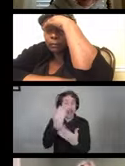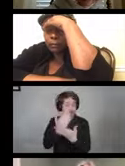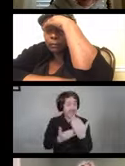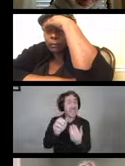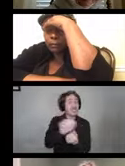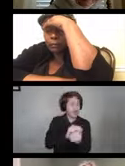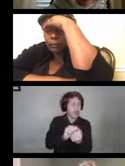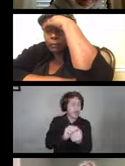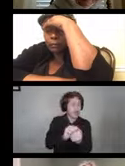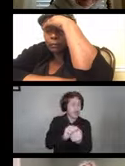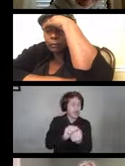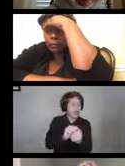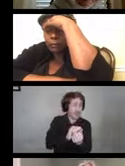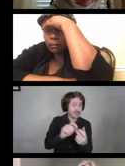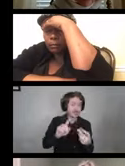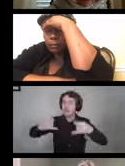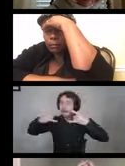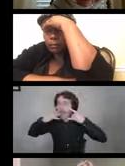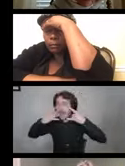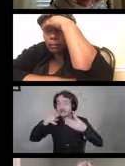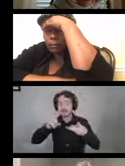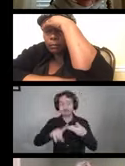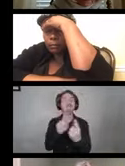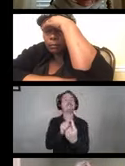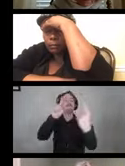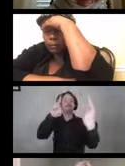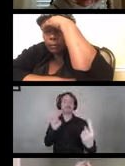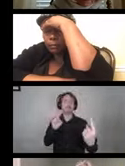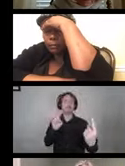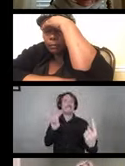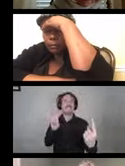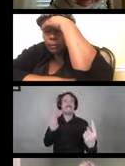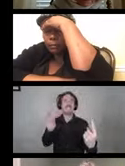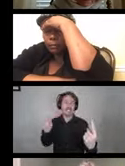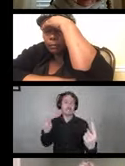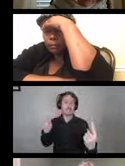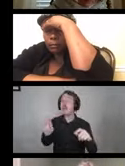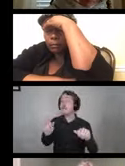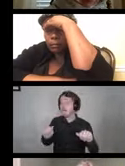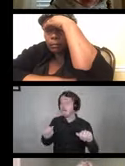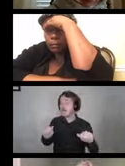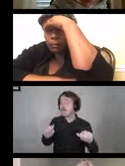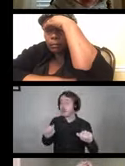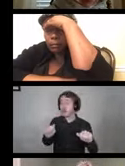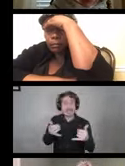wear a mask and practice social distancing. But it is possible to get COVID-19 other diseases